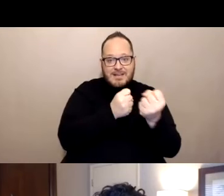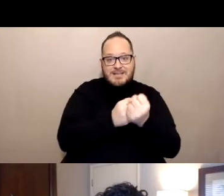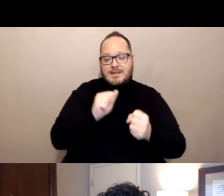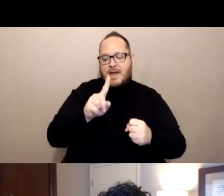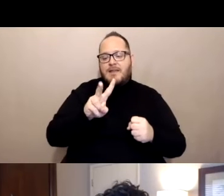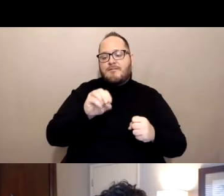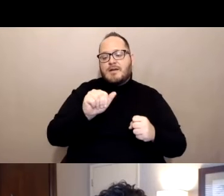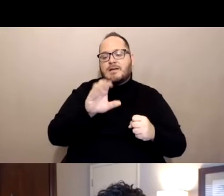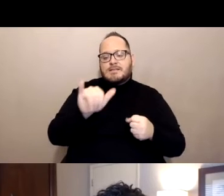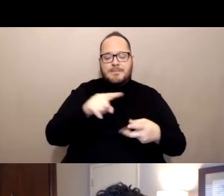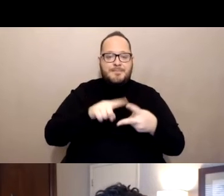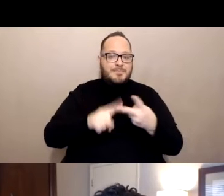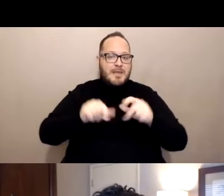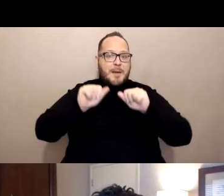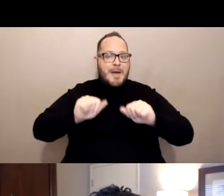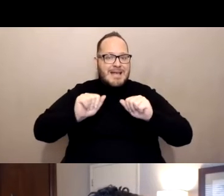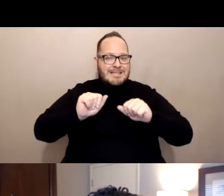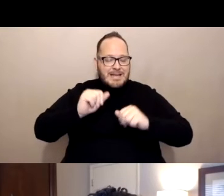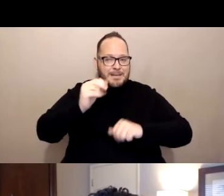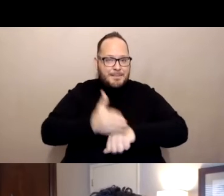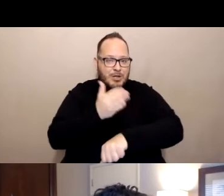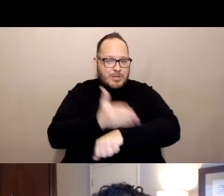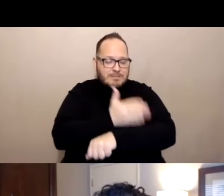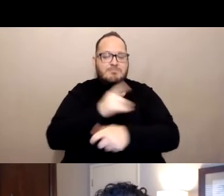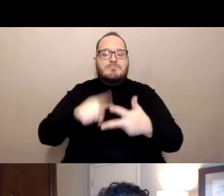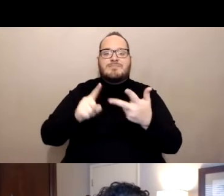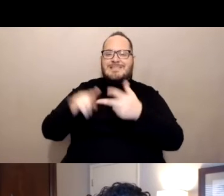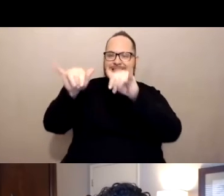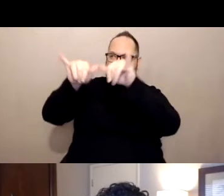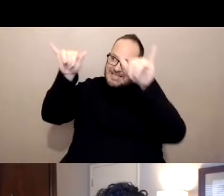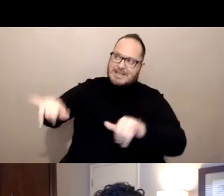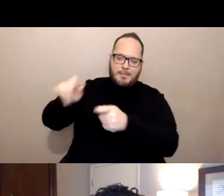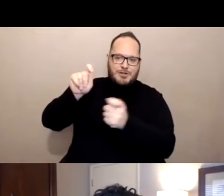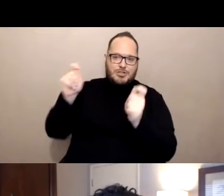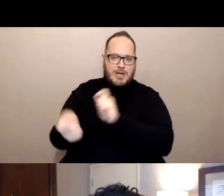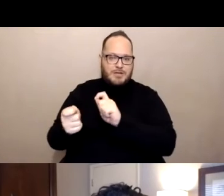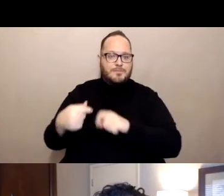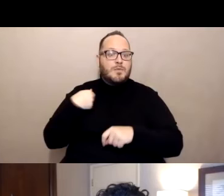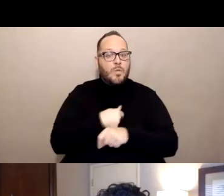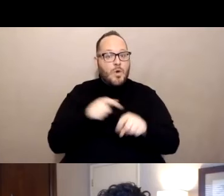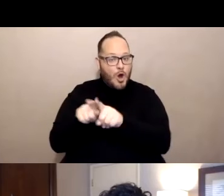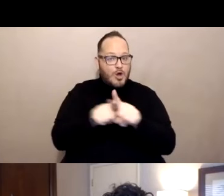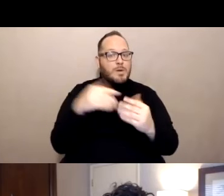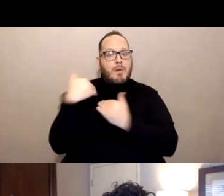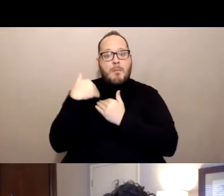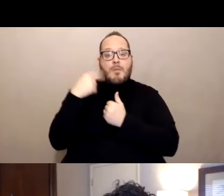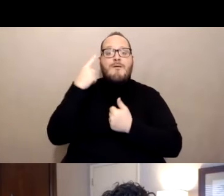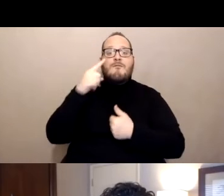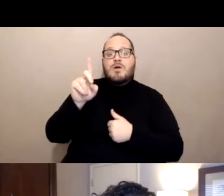and systemic change, and we're also responsible for the data collection and for community engagement